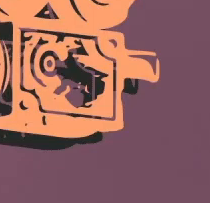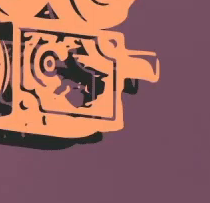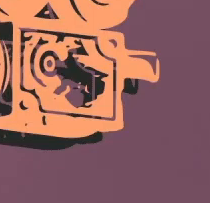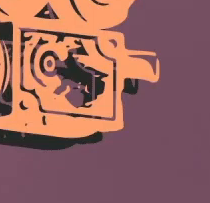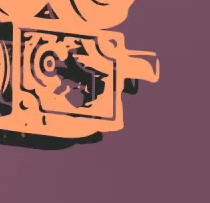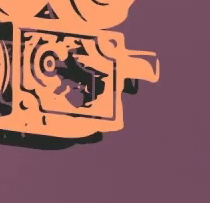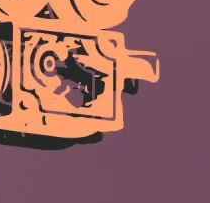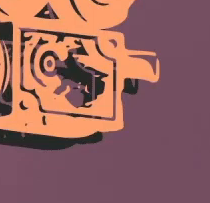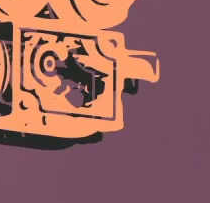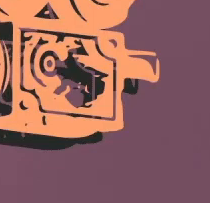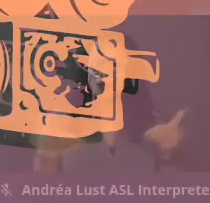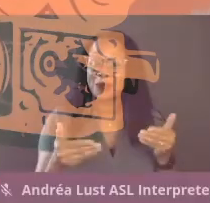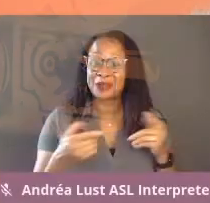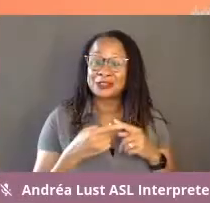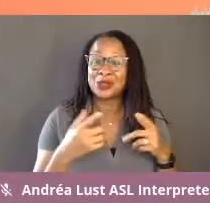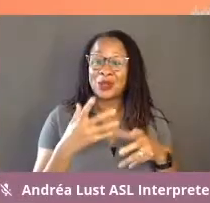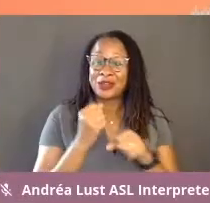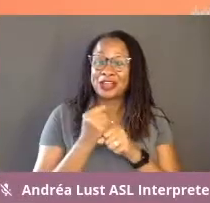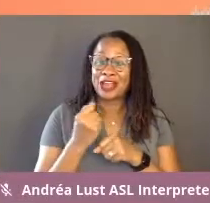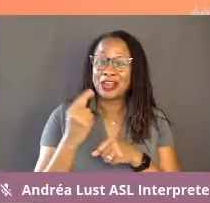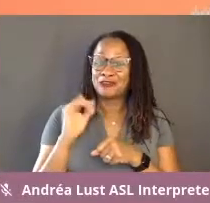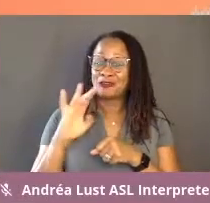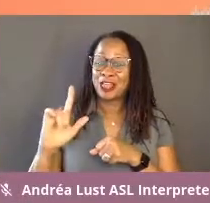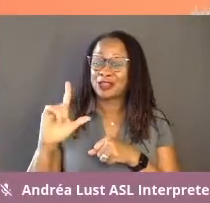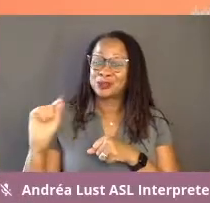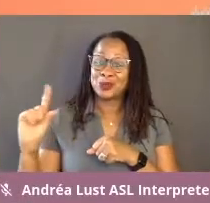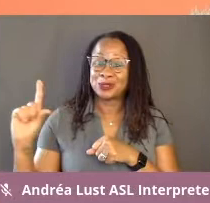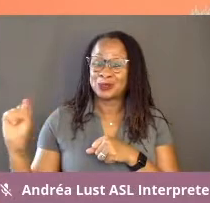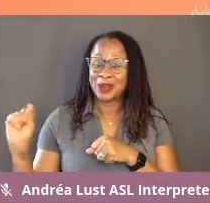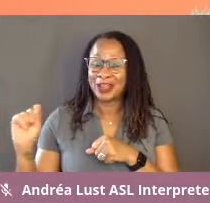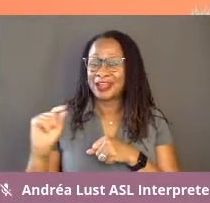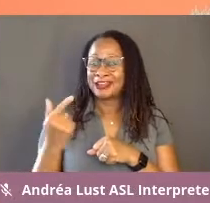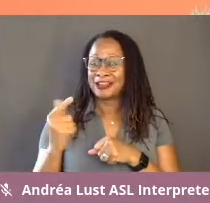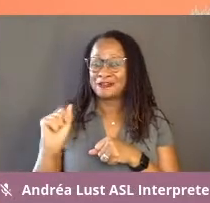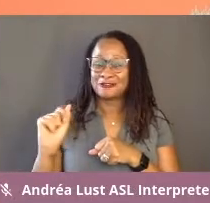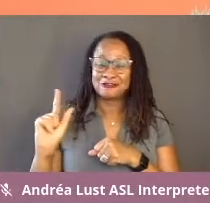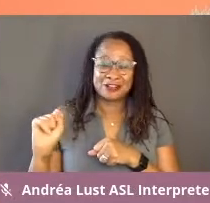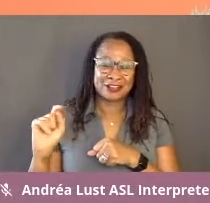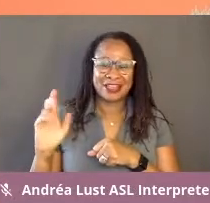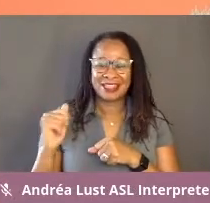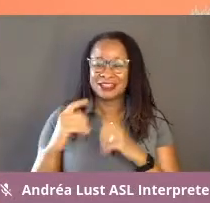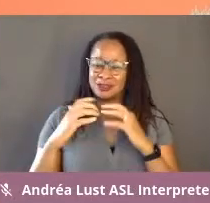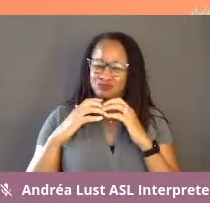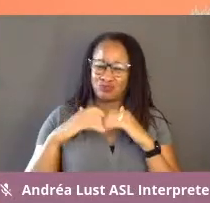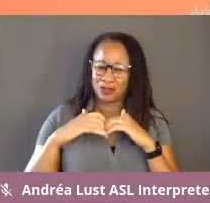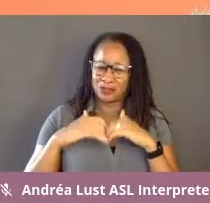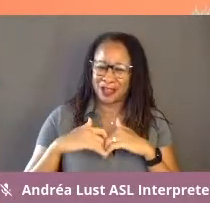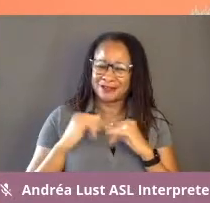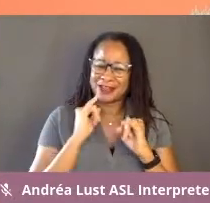Welcome to Getting Real 2020. This is the Breaking It Down The Interview Panel